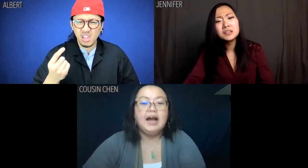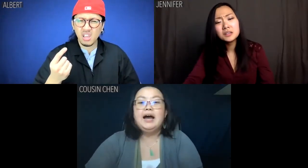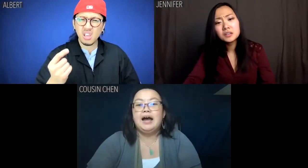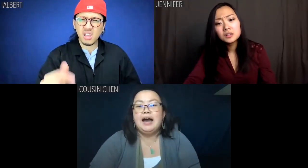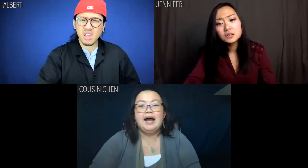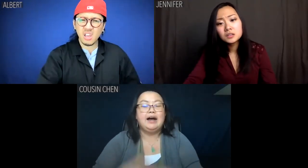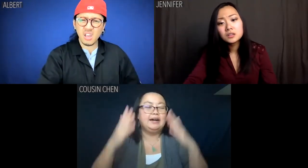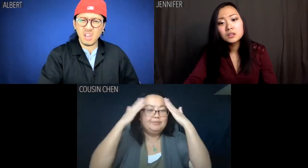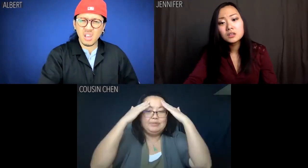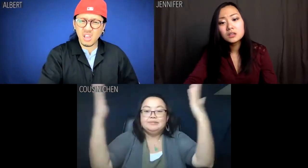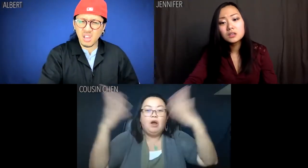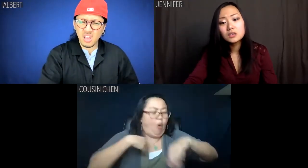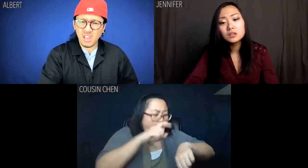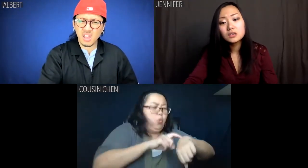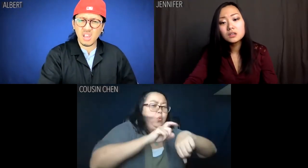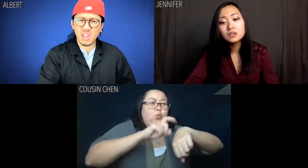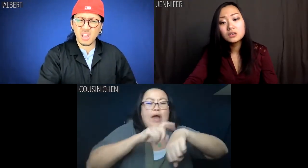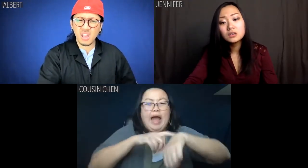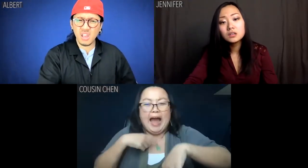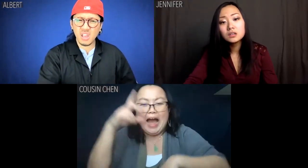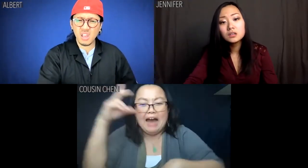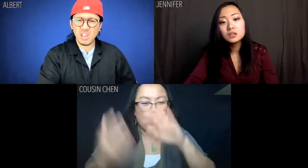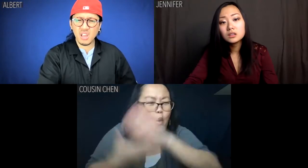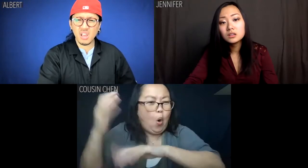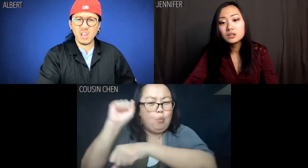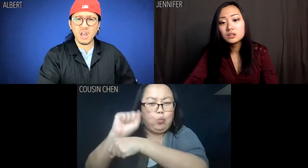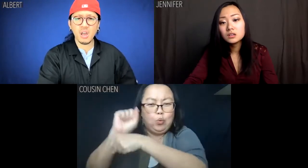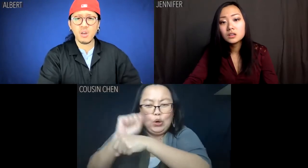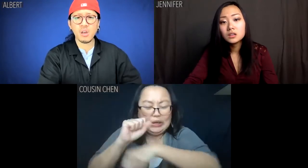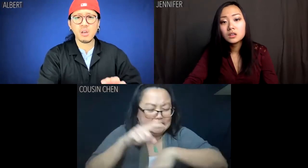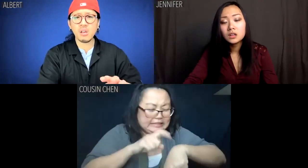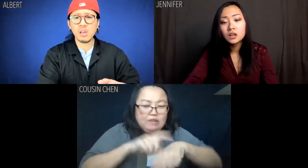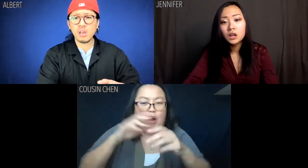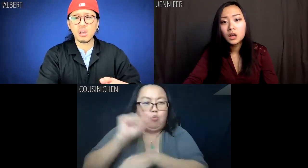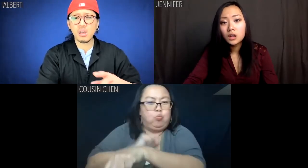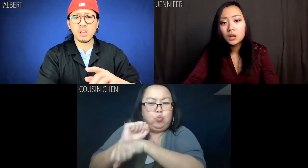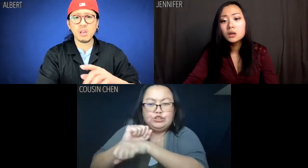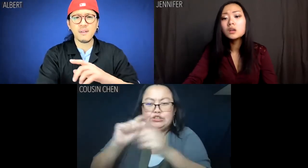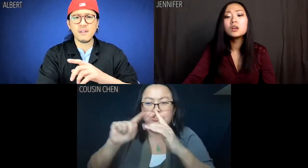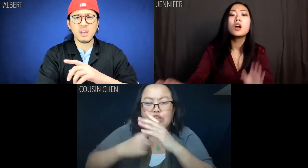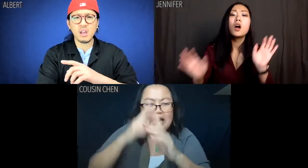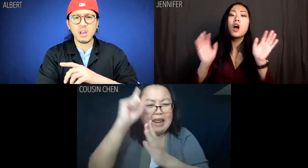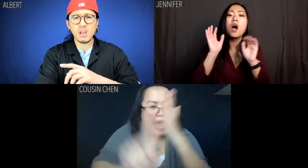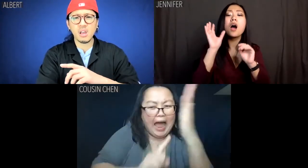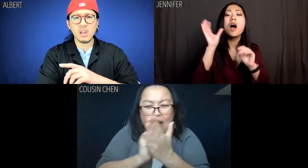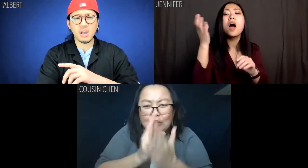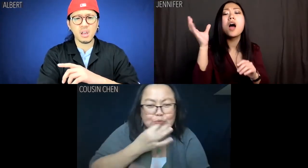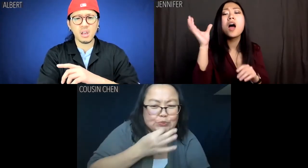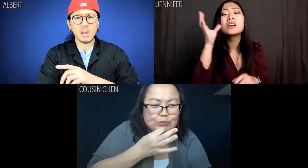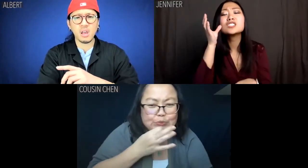Cousin Chen: Oh, brother, I have to go. My next shift starts in an hour, so....